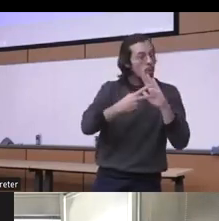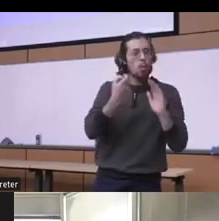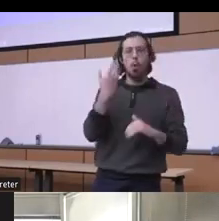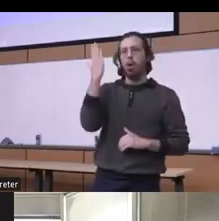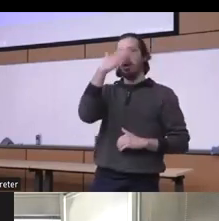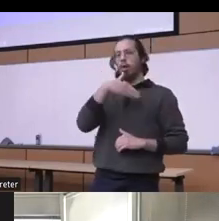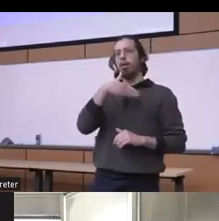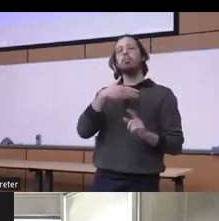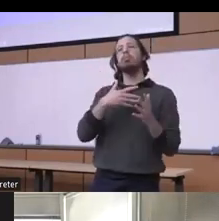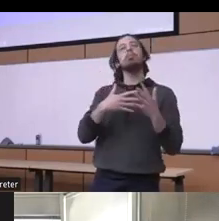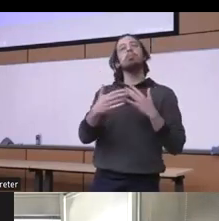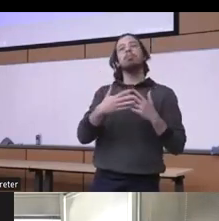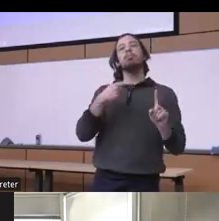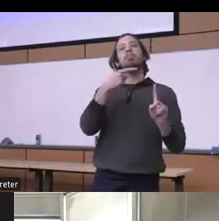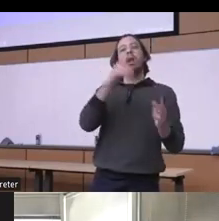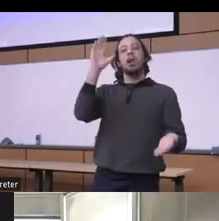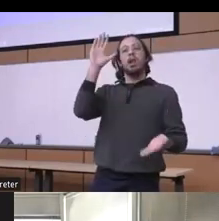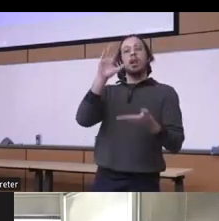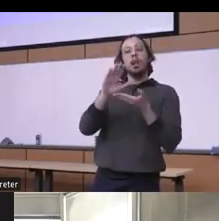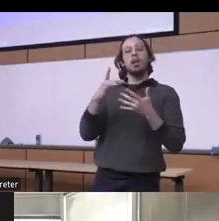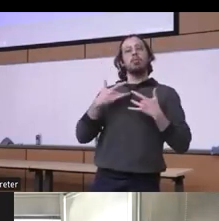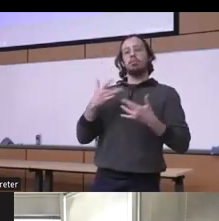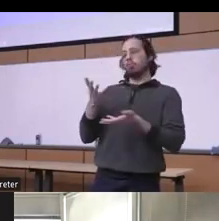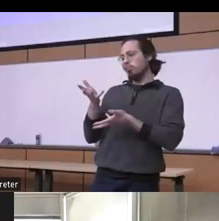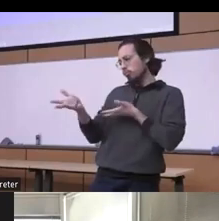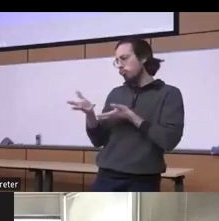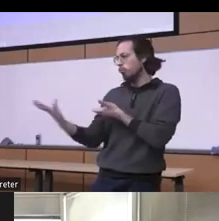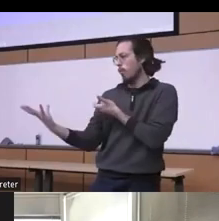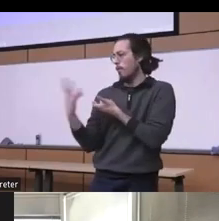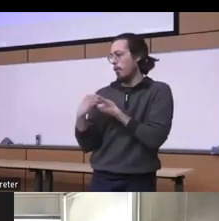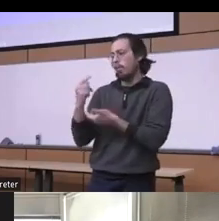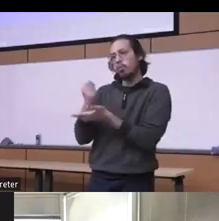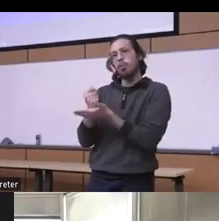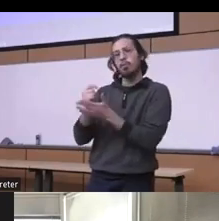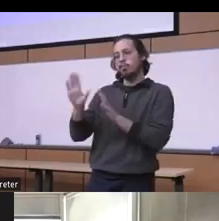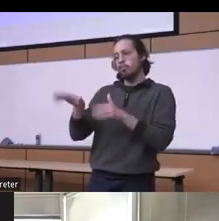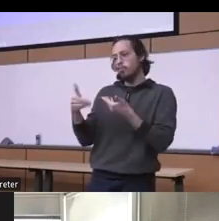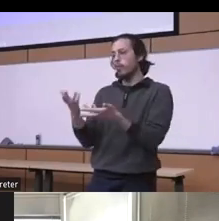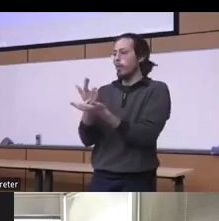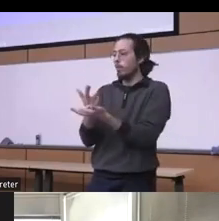are less likely to engage them in treatment and providing them the resources they really need